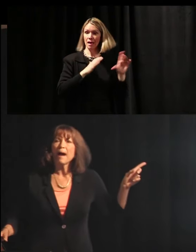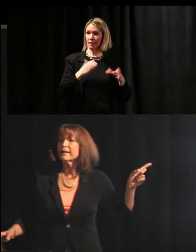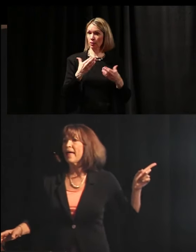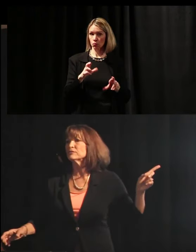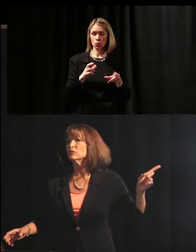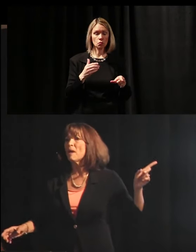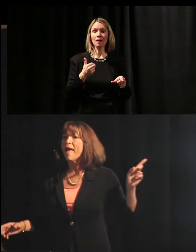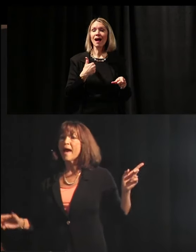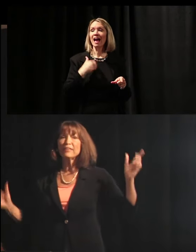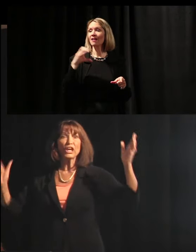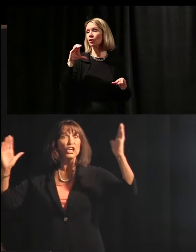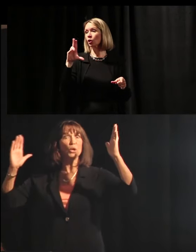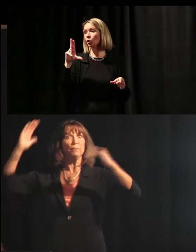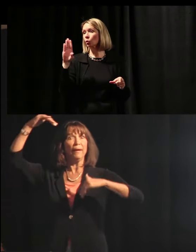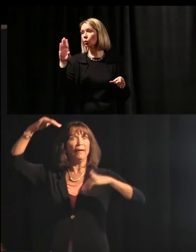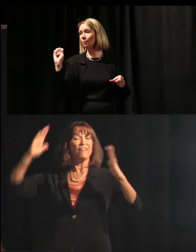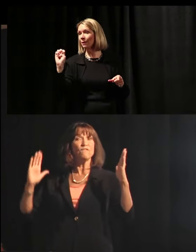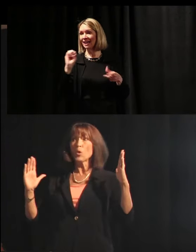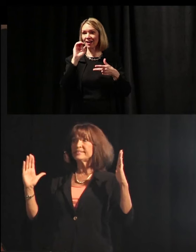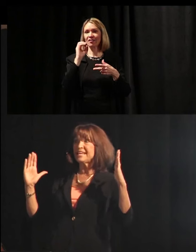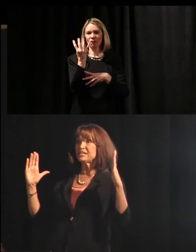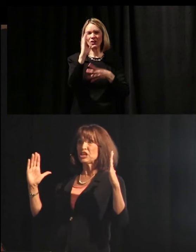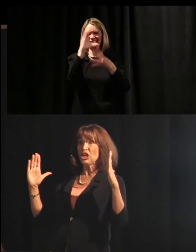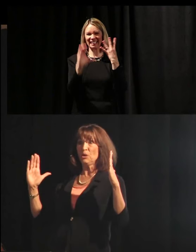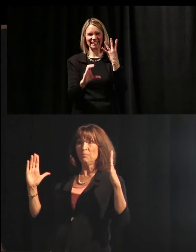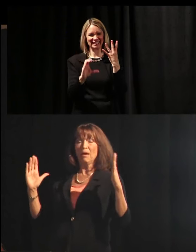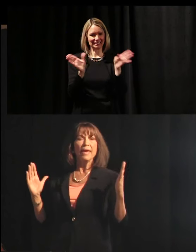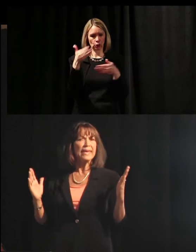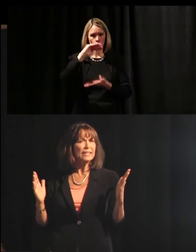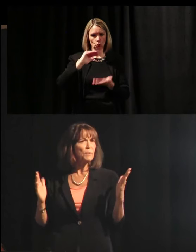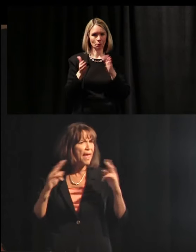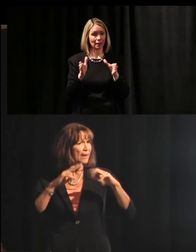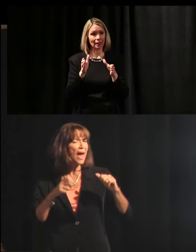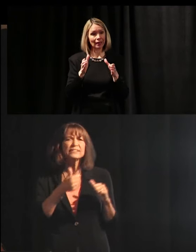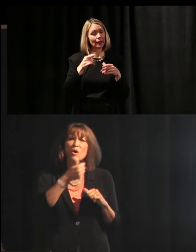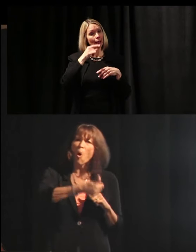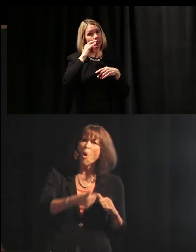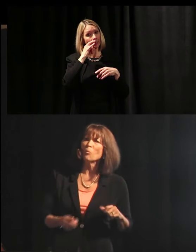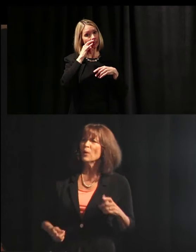I had the cube, the four Cs cube. Kids would analyze their own -